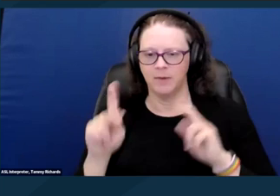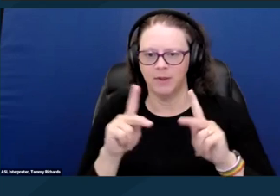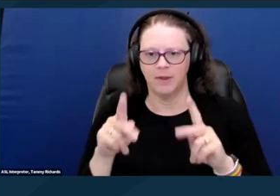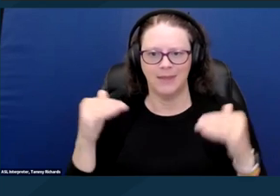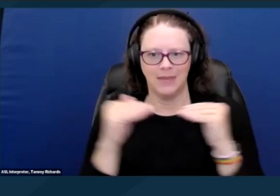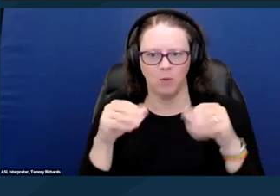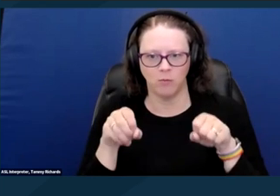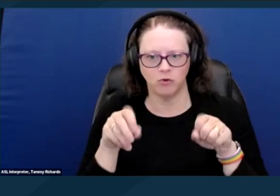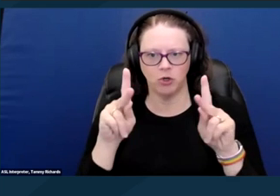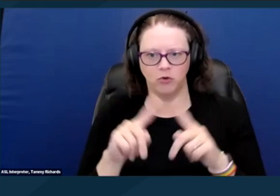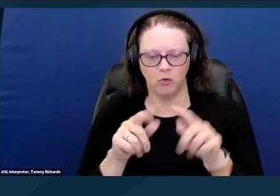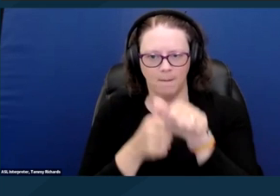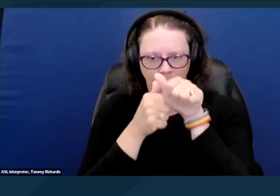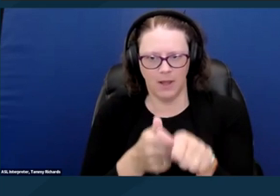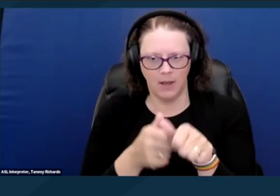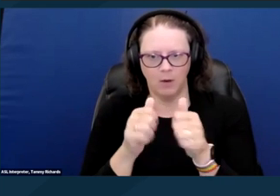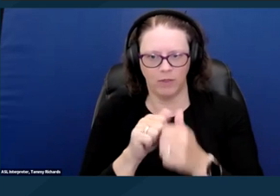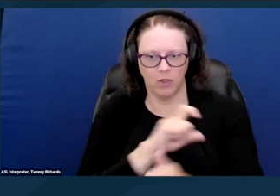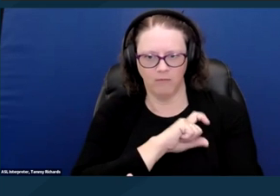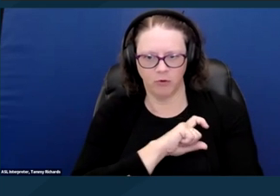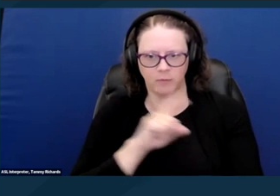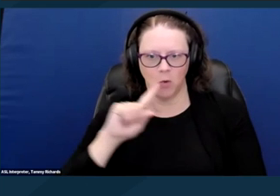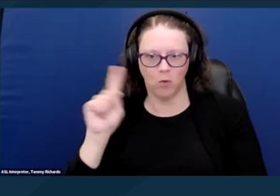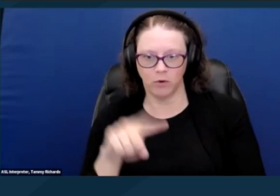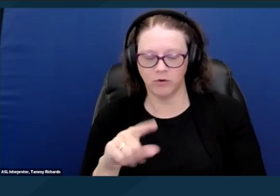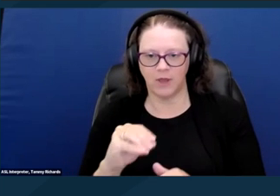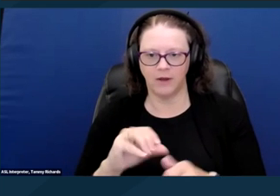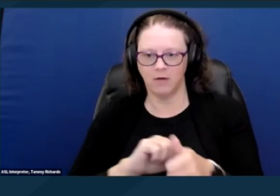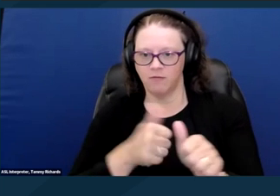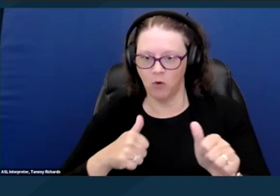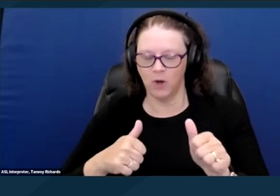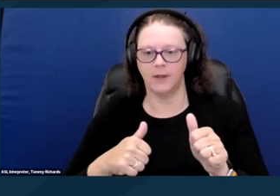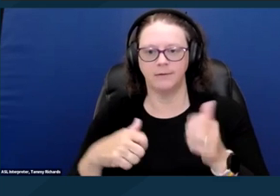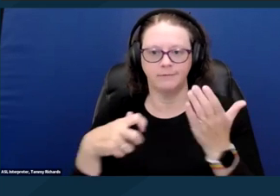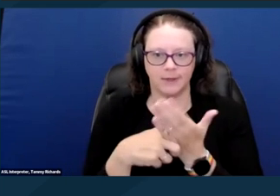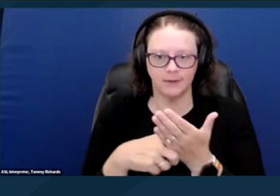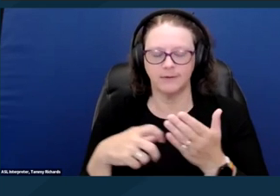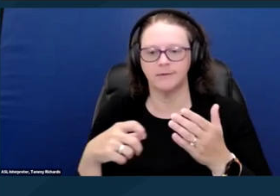to comply with law enforcement orders and avoid citation arrest or other harm.